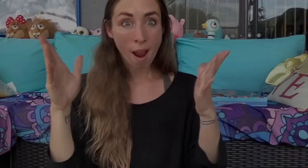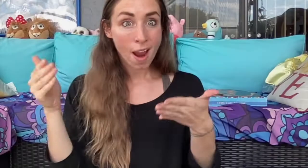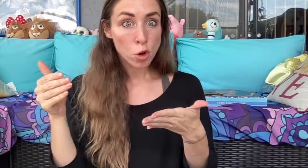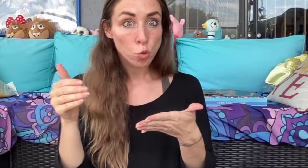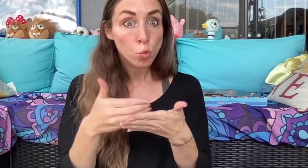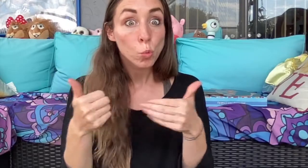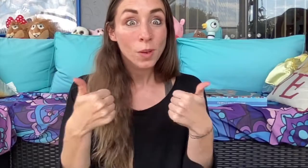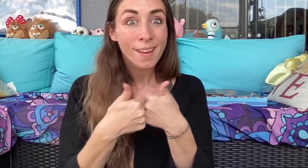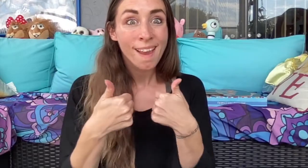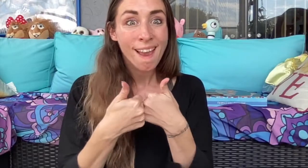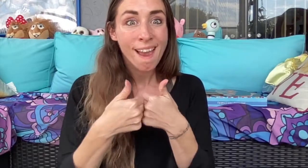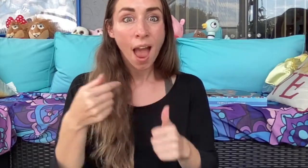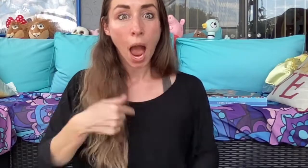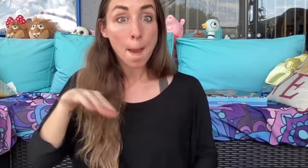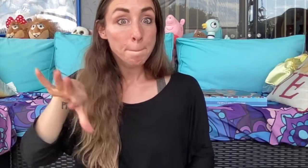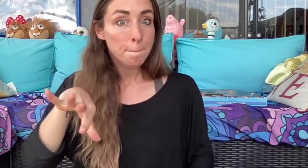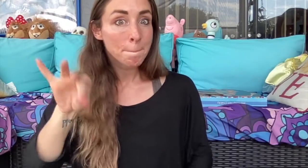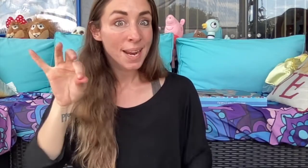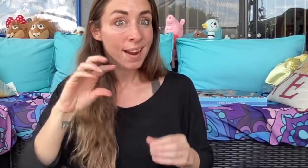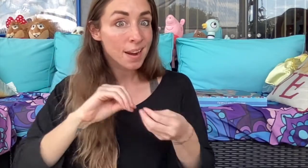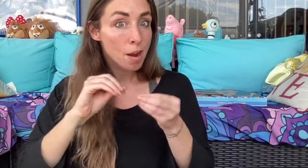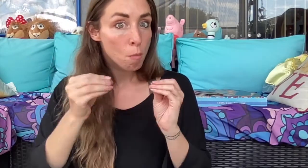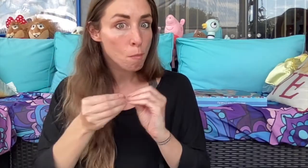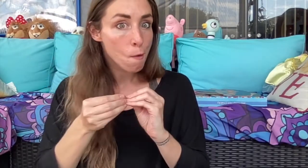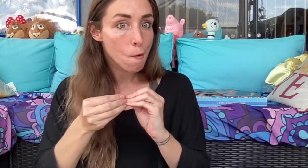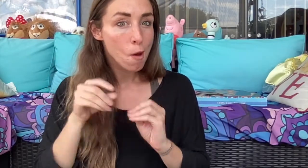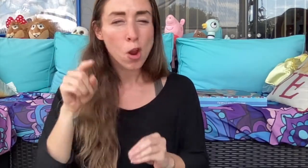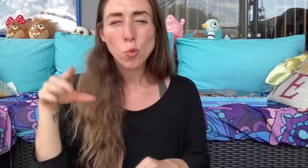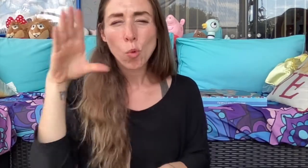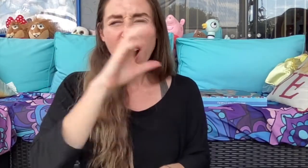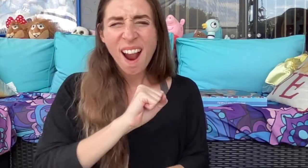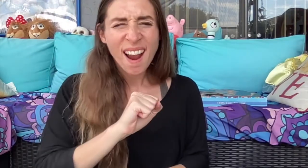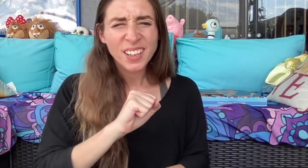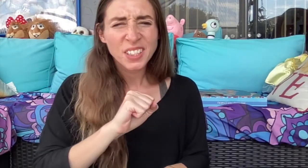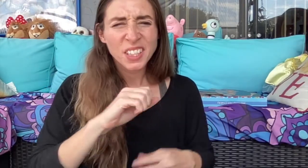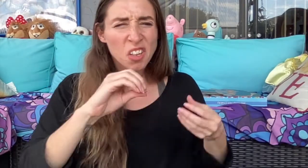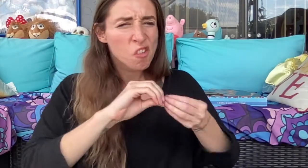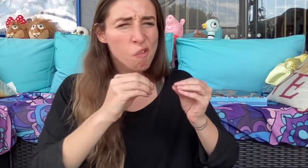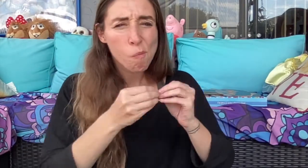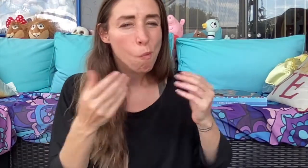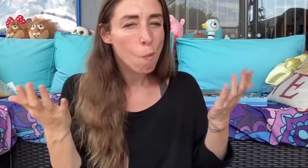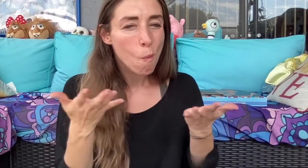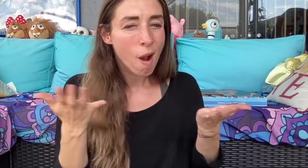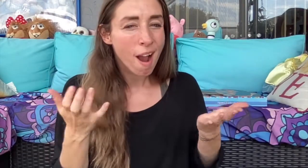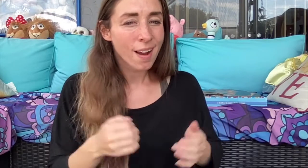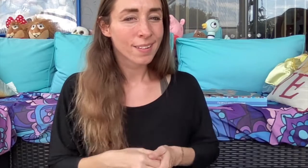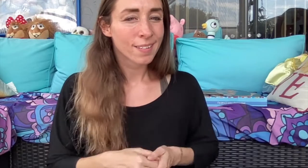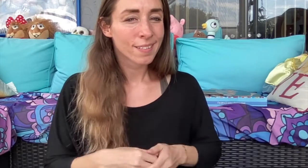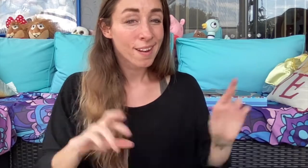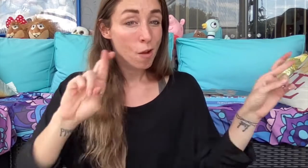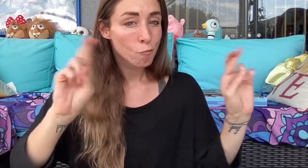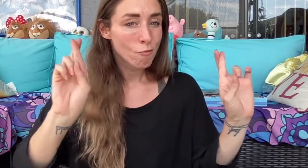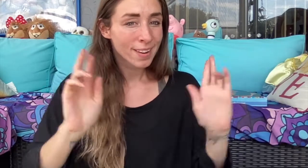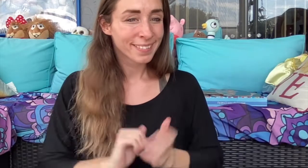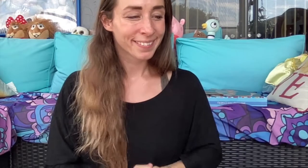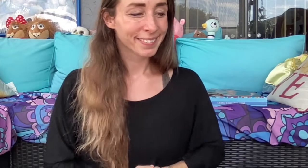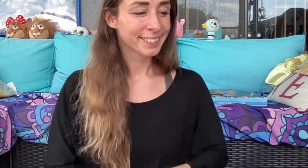Okay new game. I will pick a number and you will guess what number it is.